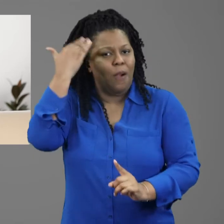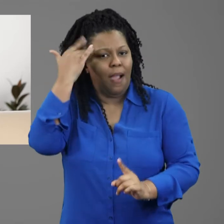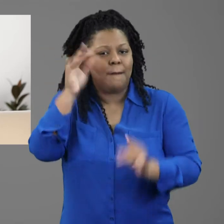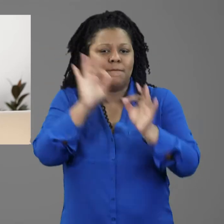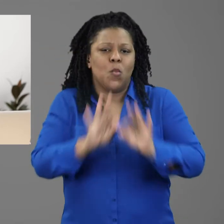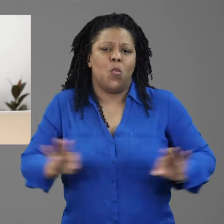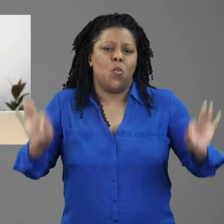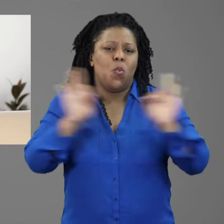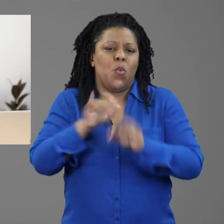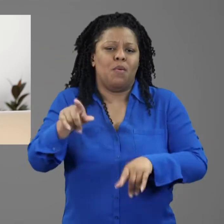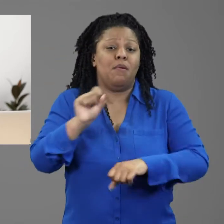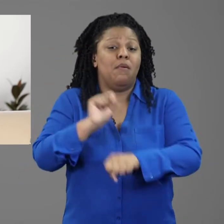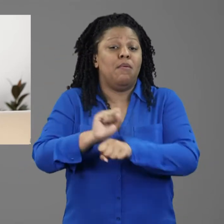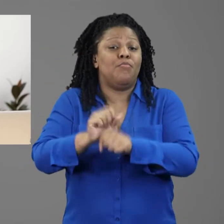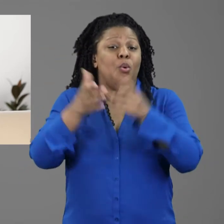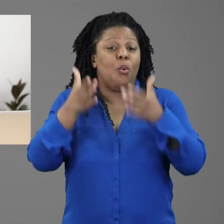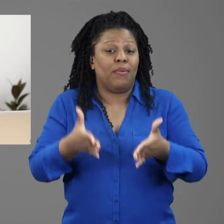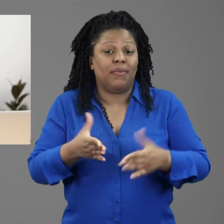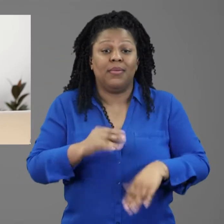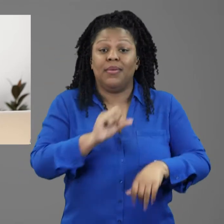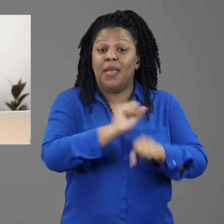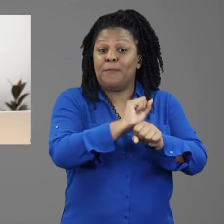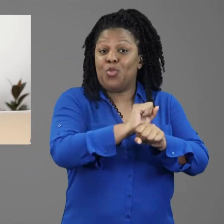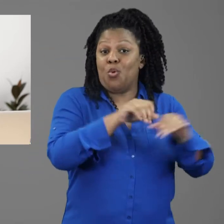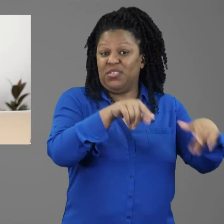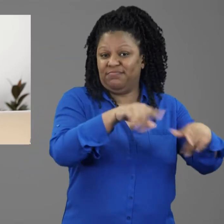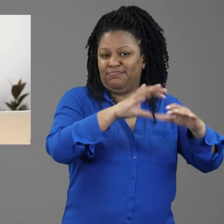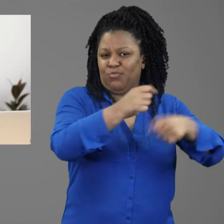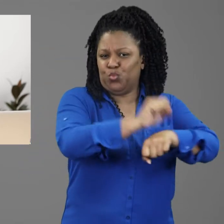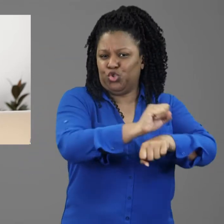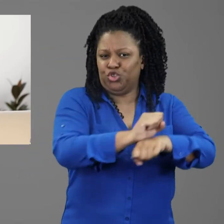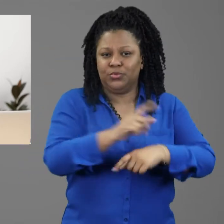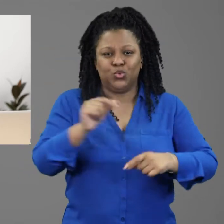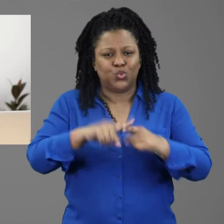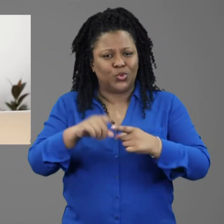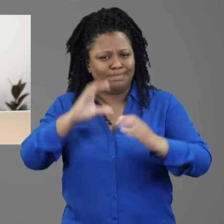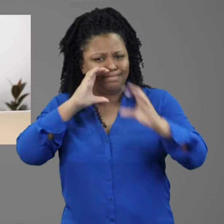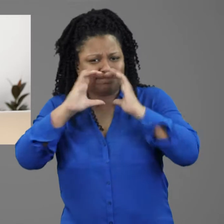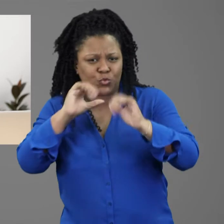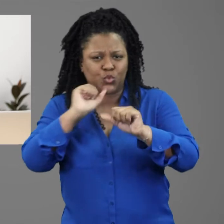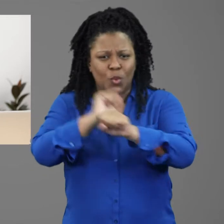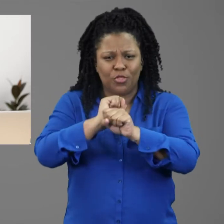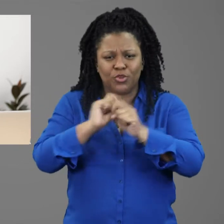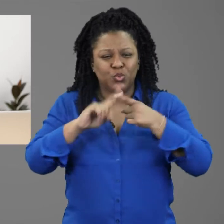This is why it is important for employers and employees to work together